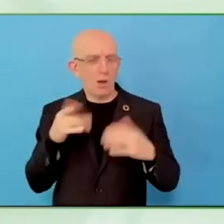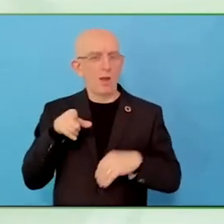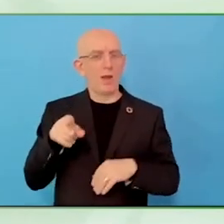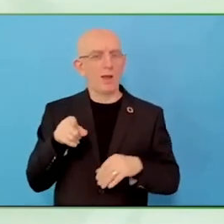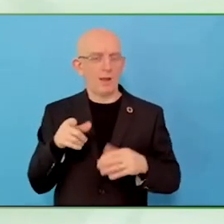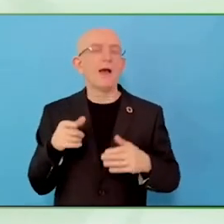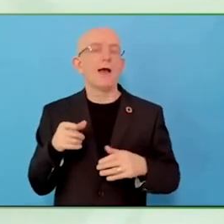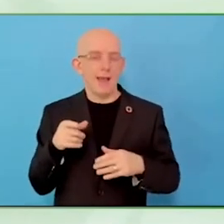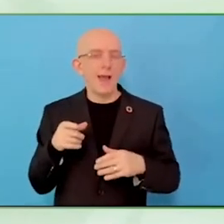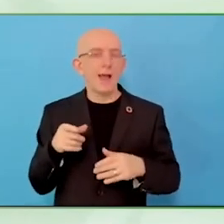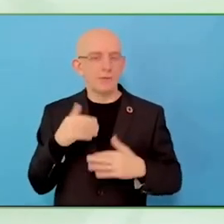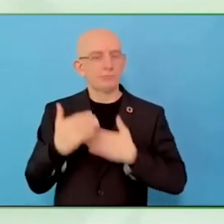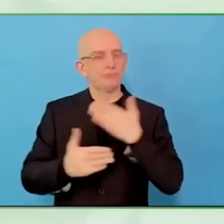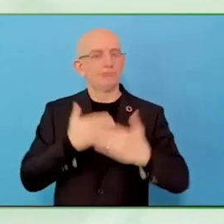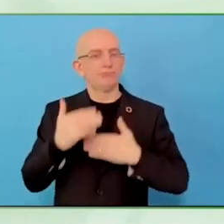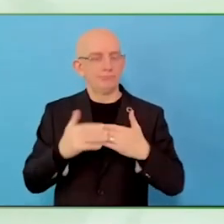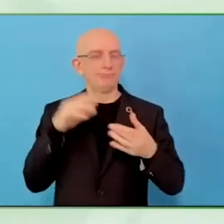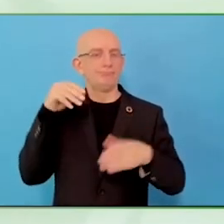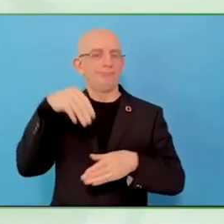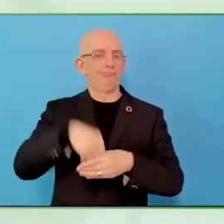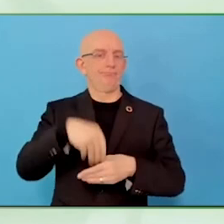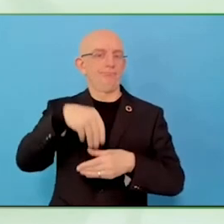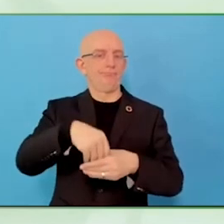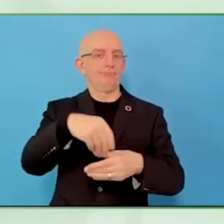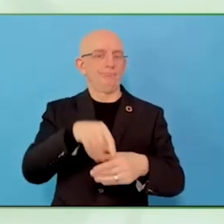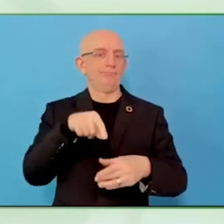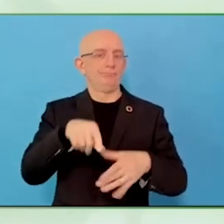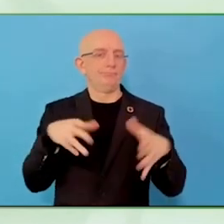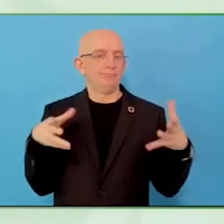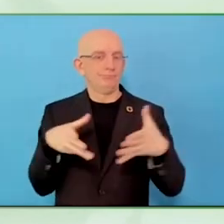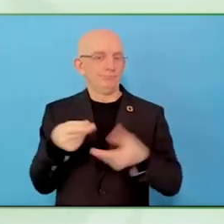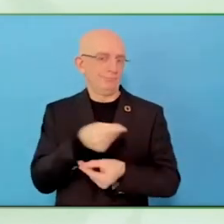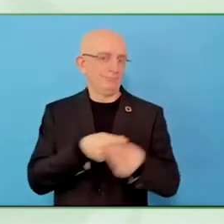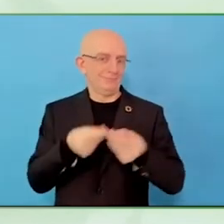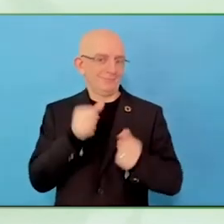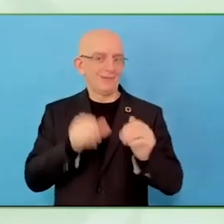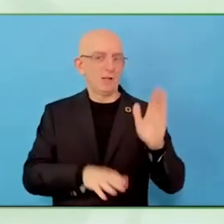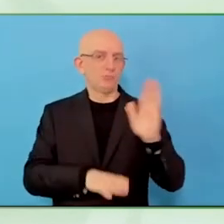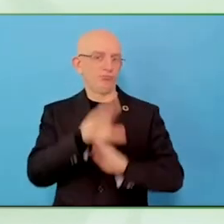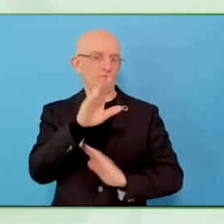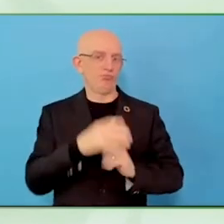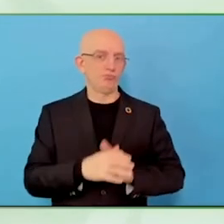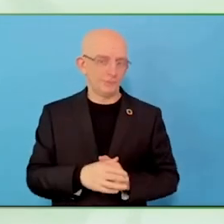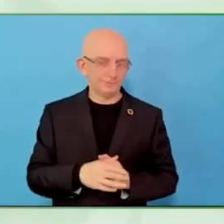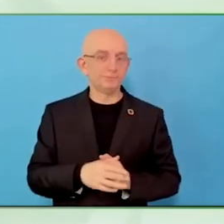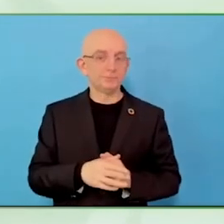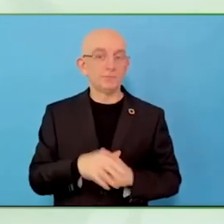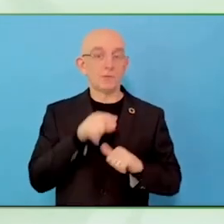He is very anxious at my meetings. What can I do to help him?